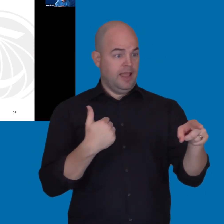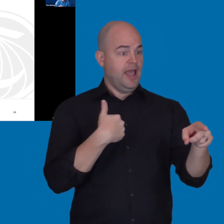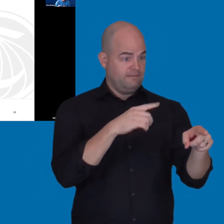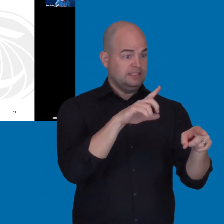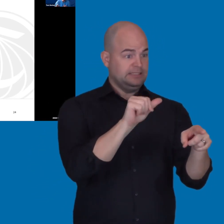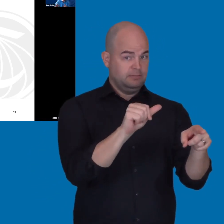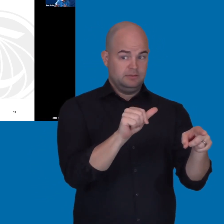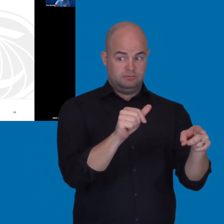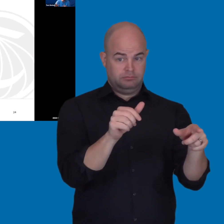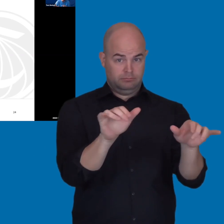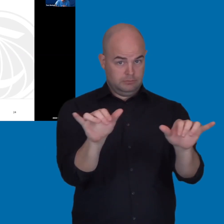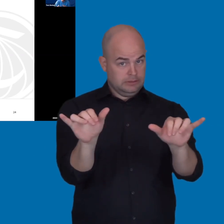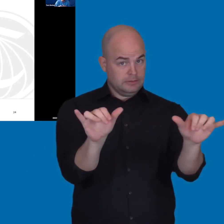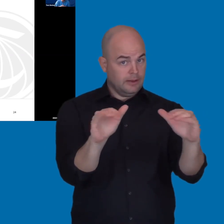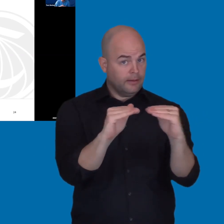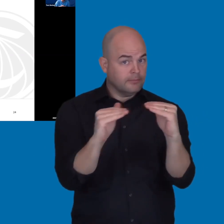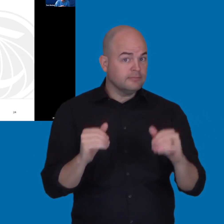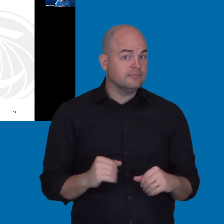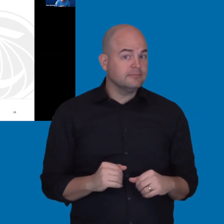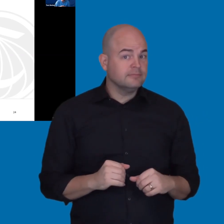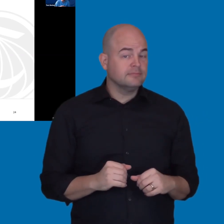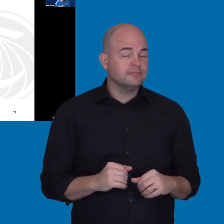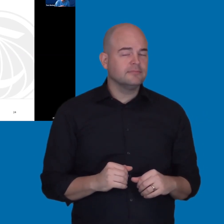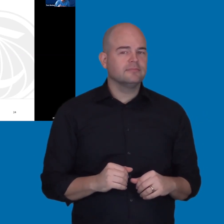And then, the next two are really critical, too.